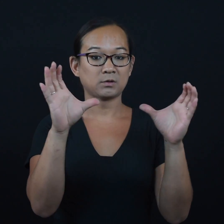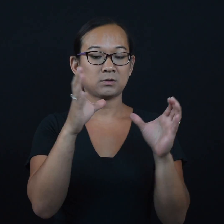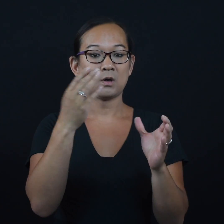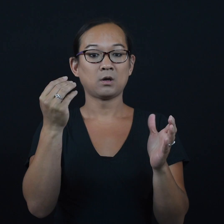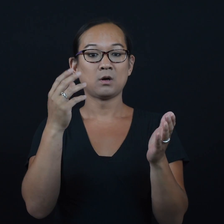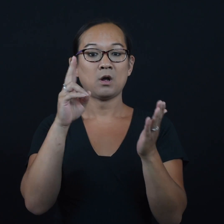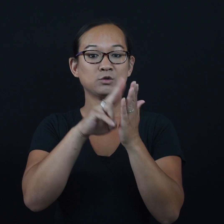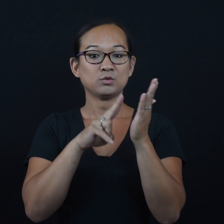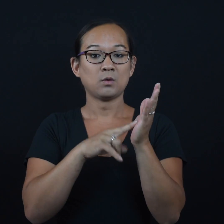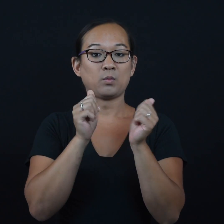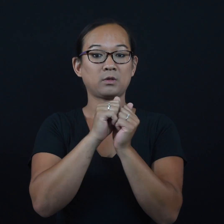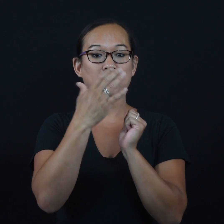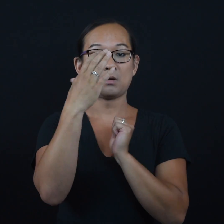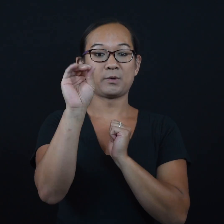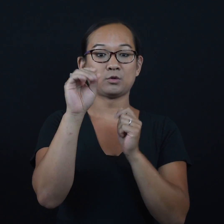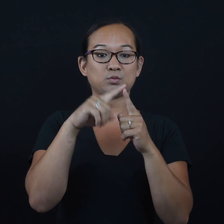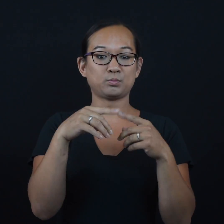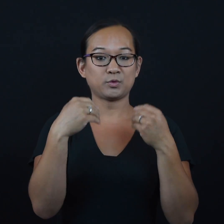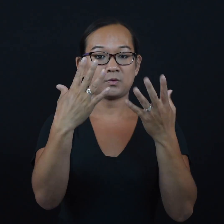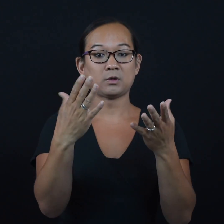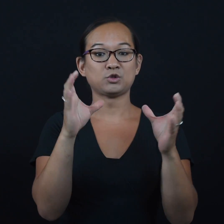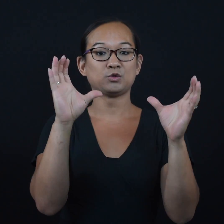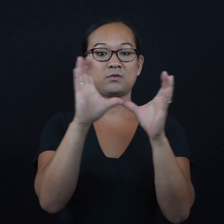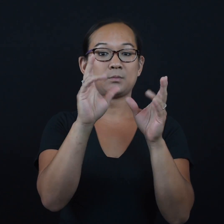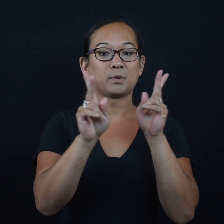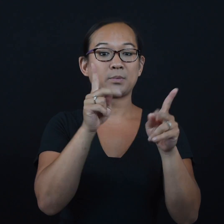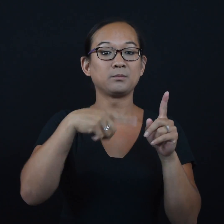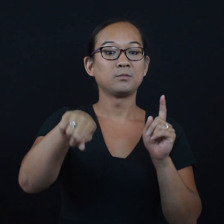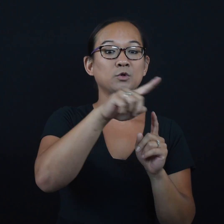and contracting with a vendor to provide certified operators